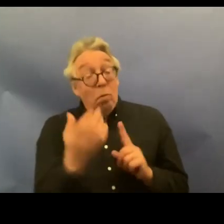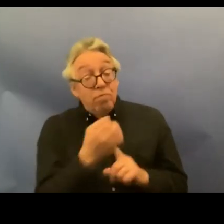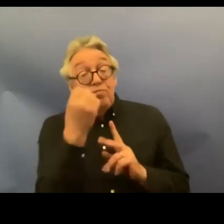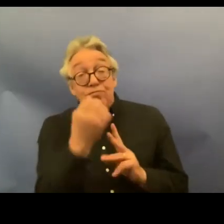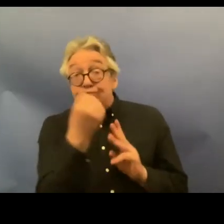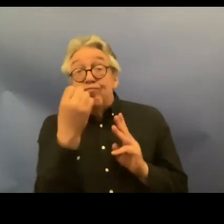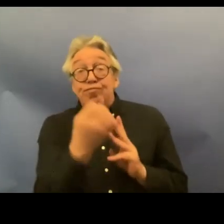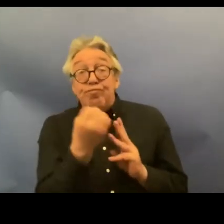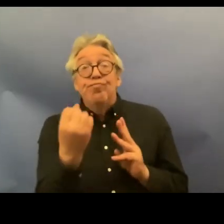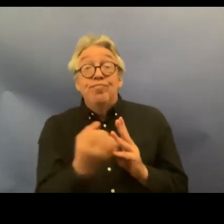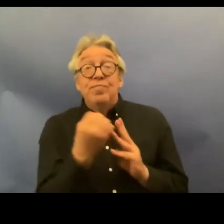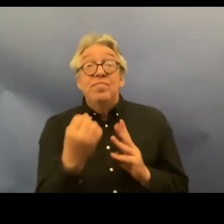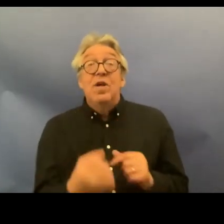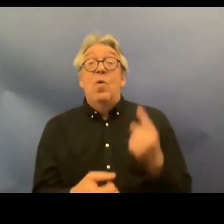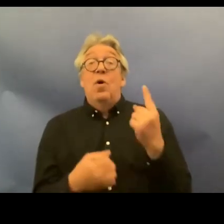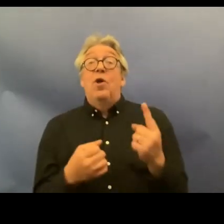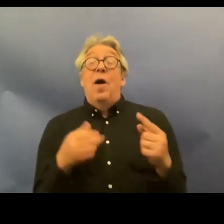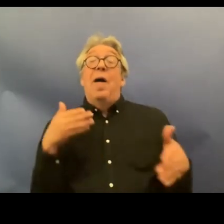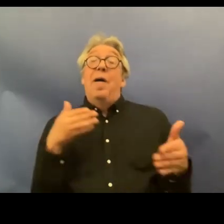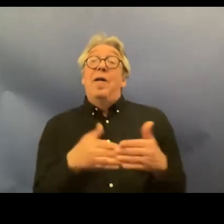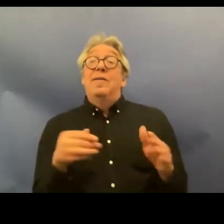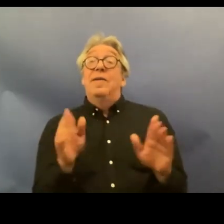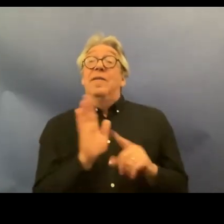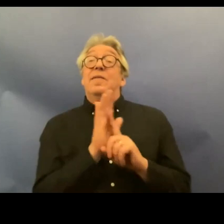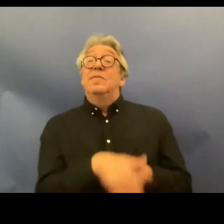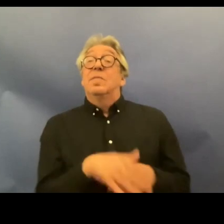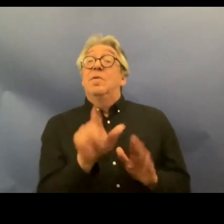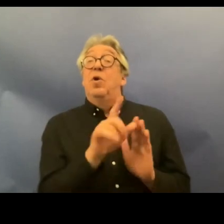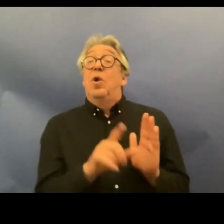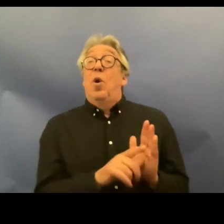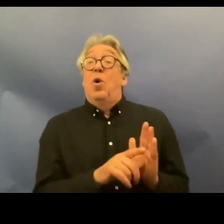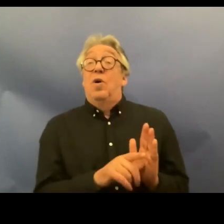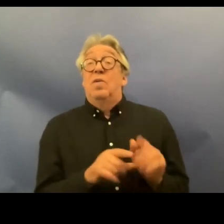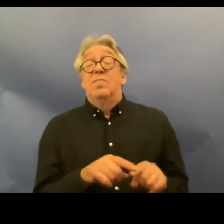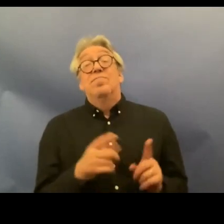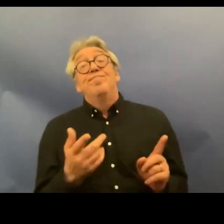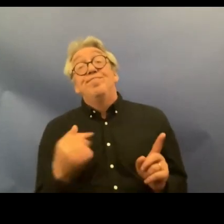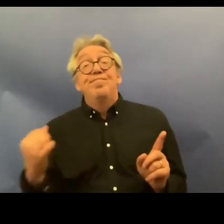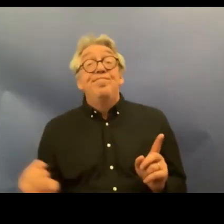uh the an antidiscrimination law but unfortunately it did not incorporate